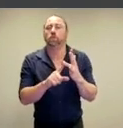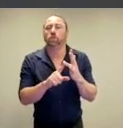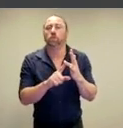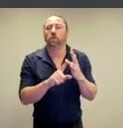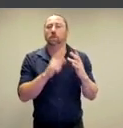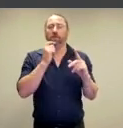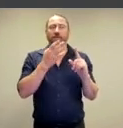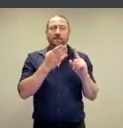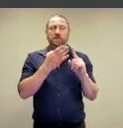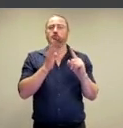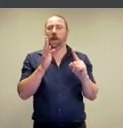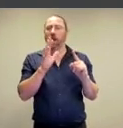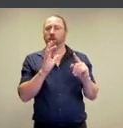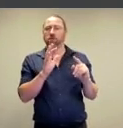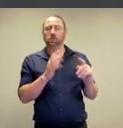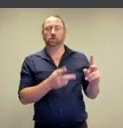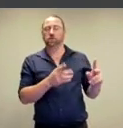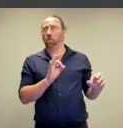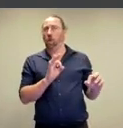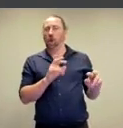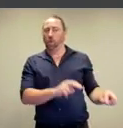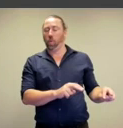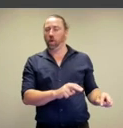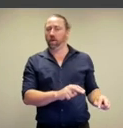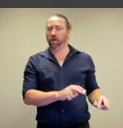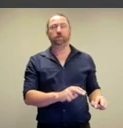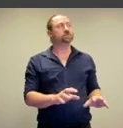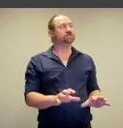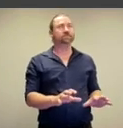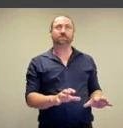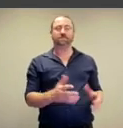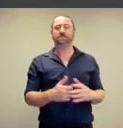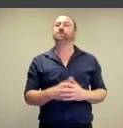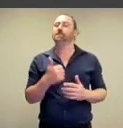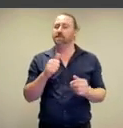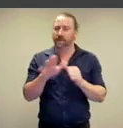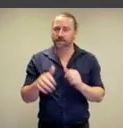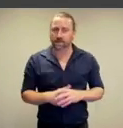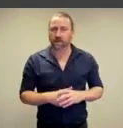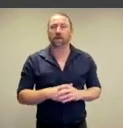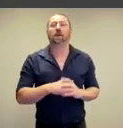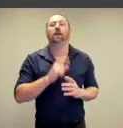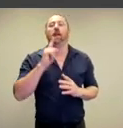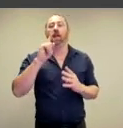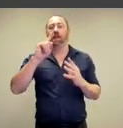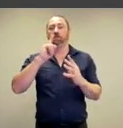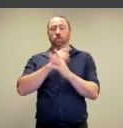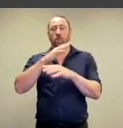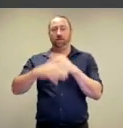doing that maybe distracts from